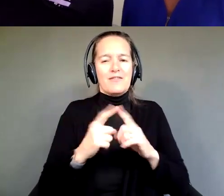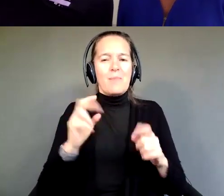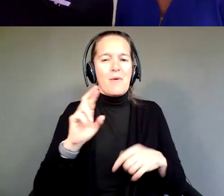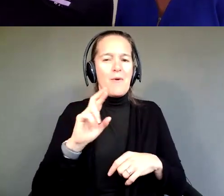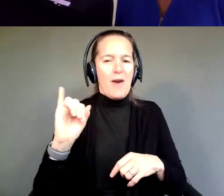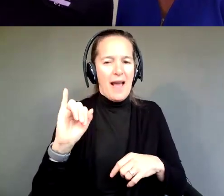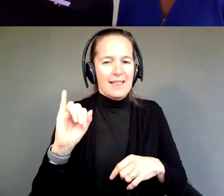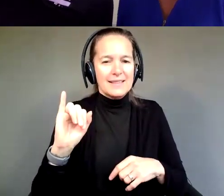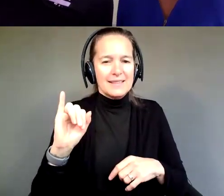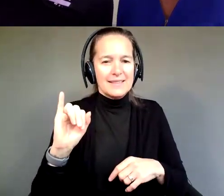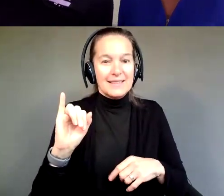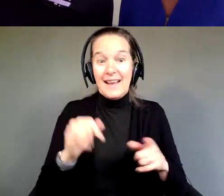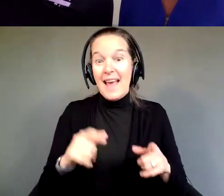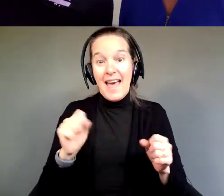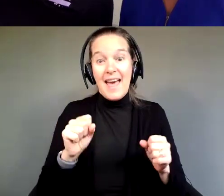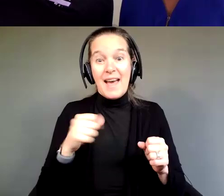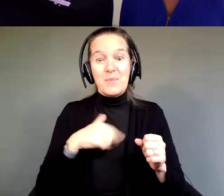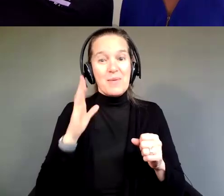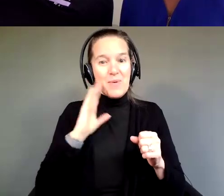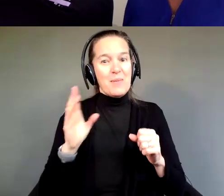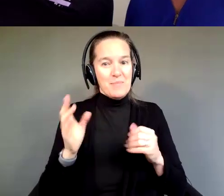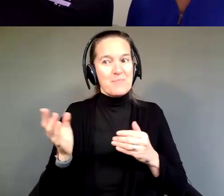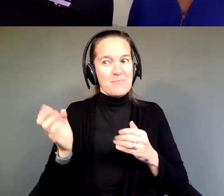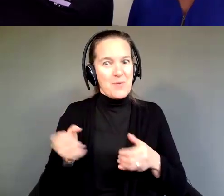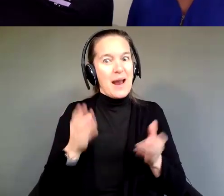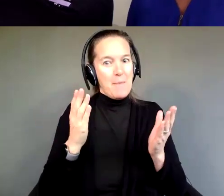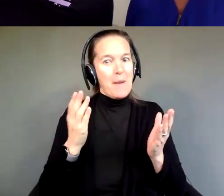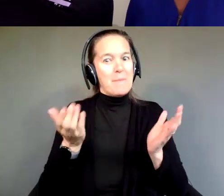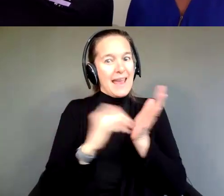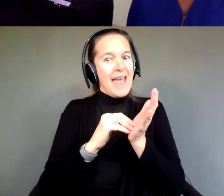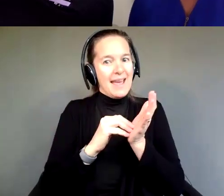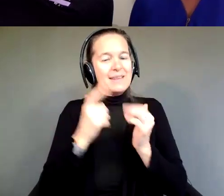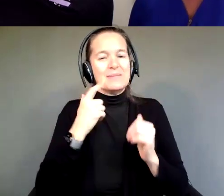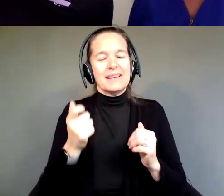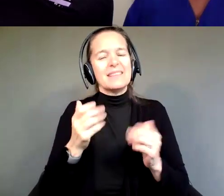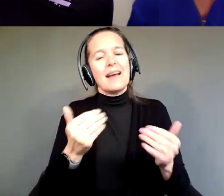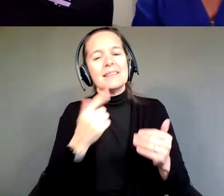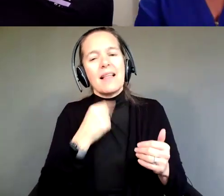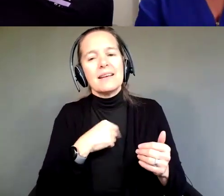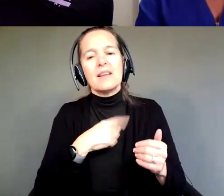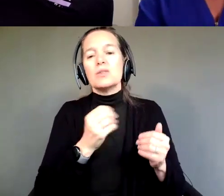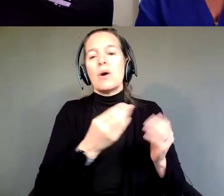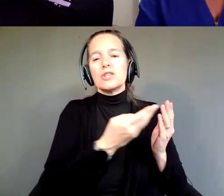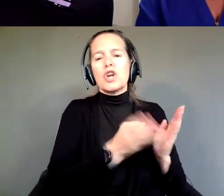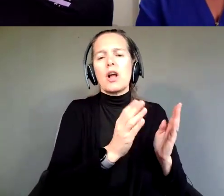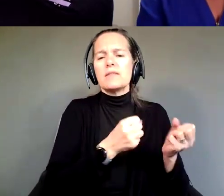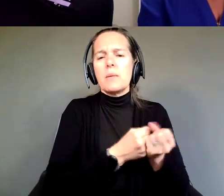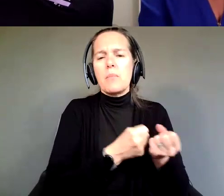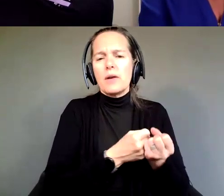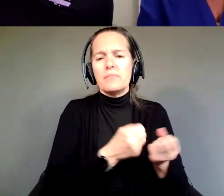We're going to bring them up again, though, because Yeah. >> CIARA LADROMA: Tell us the circle of support. Go ahead, talk about it.